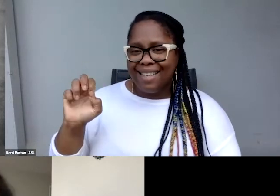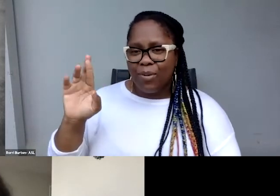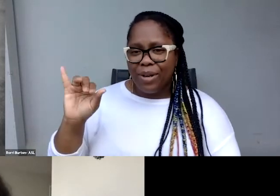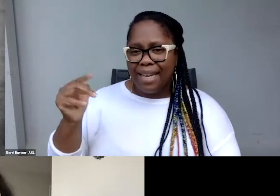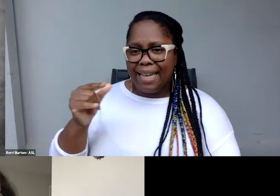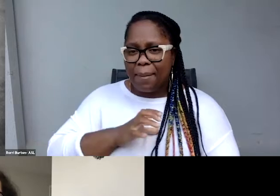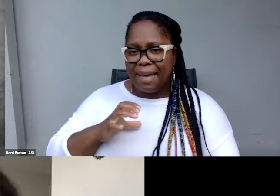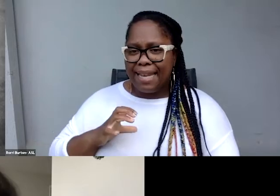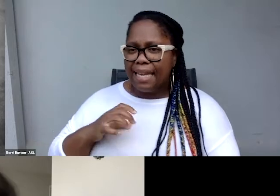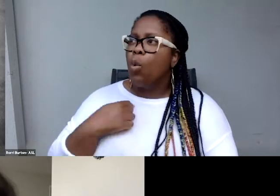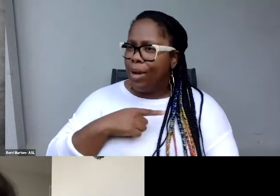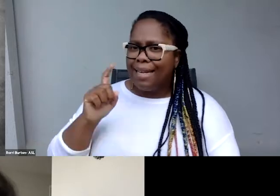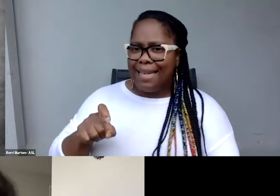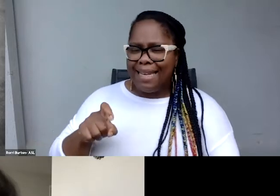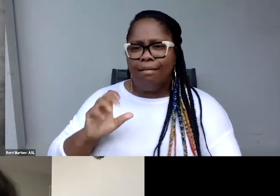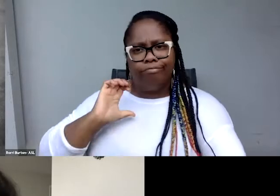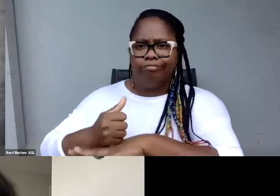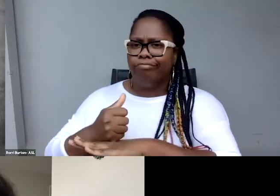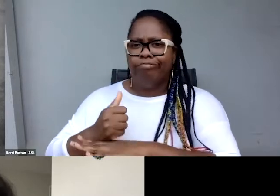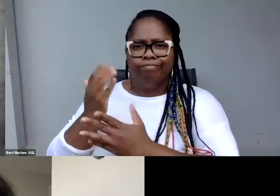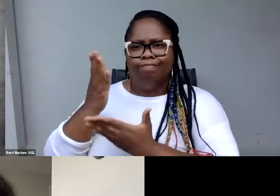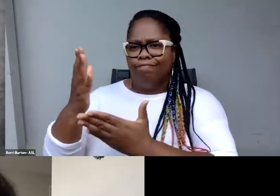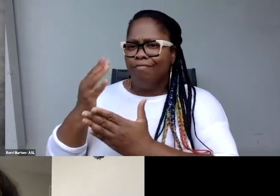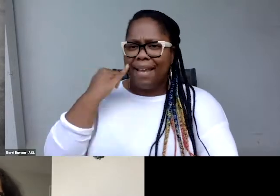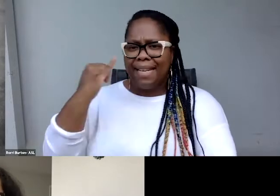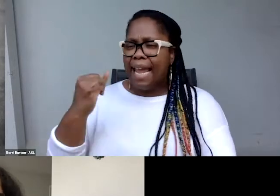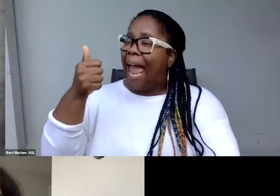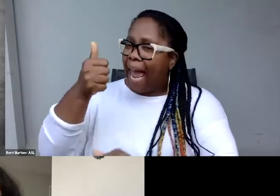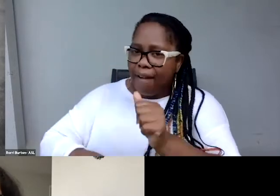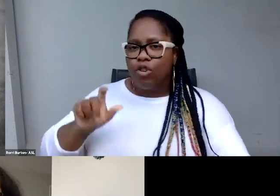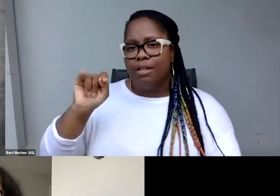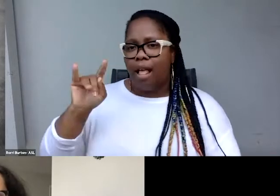We need to make it a rule that every title is captioned. And so the co-op voted,